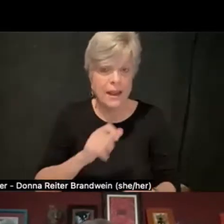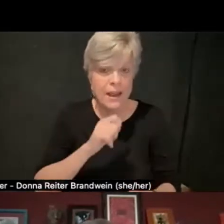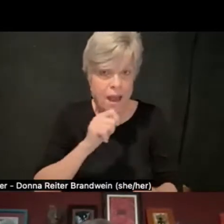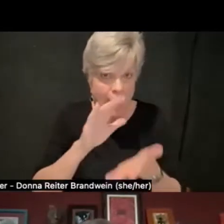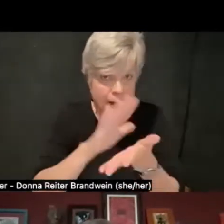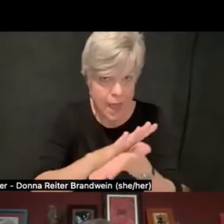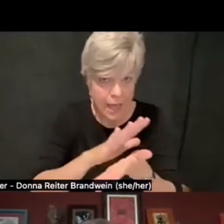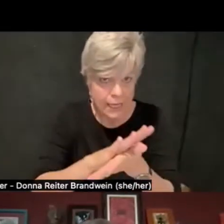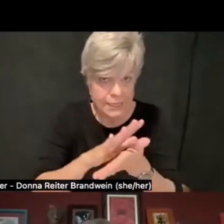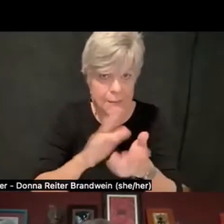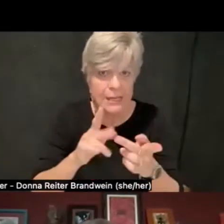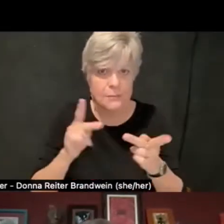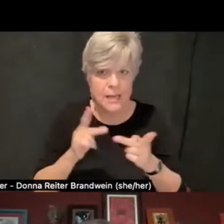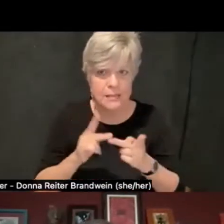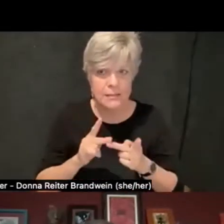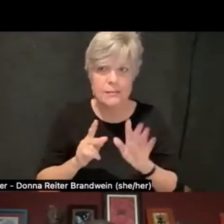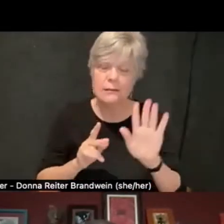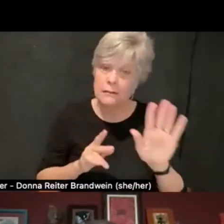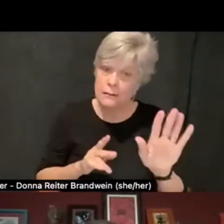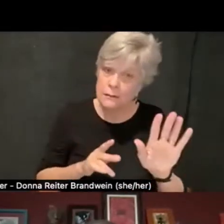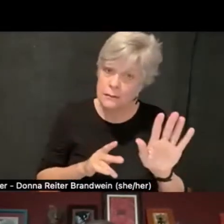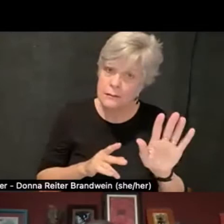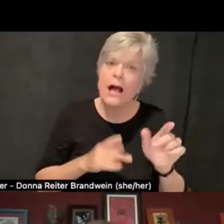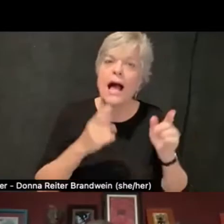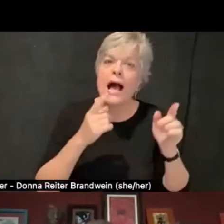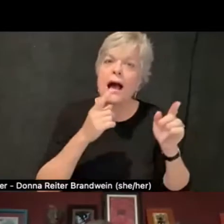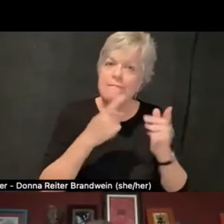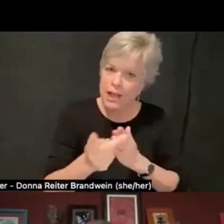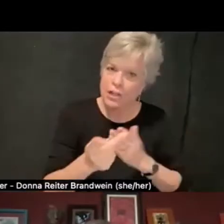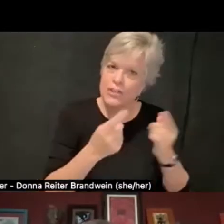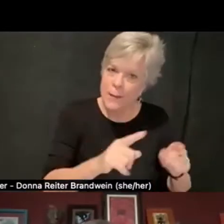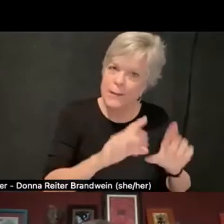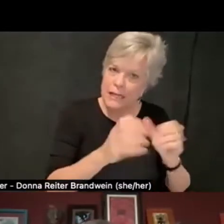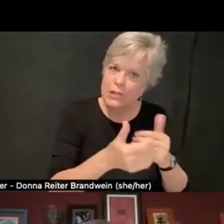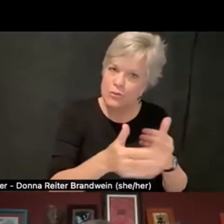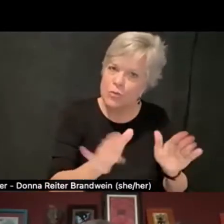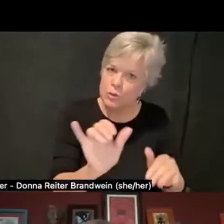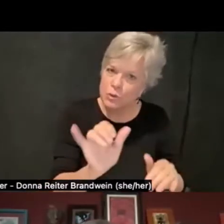So not that they don't also happen in the classroom, but I think there's a lot less structure